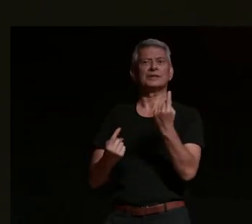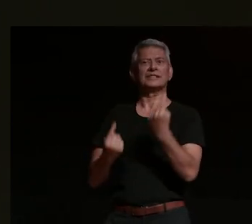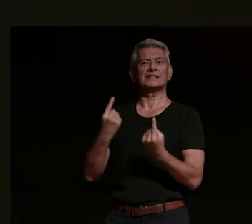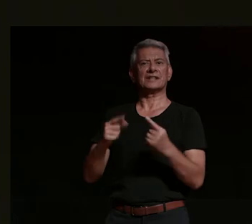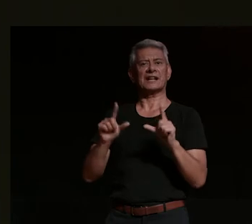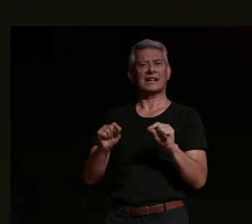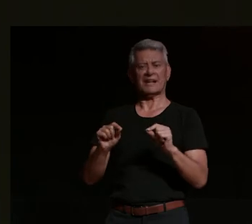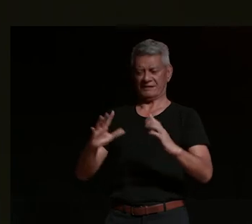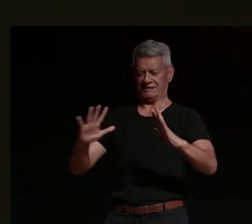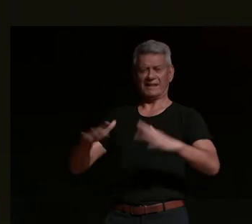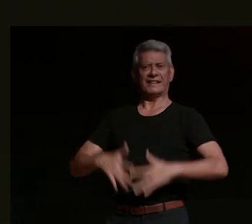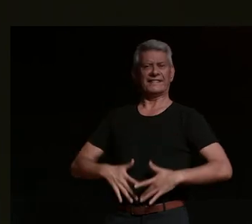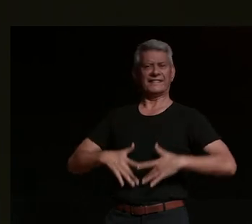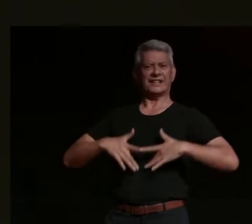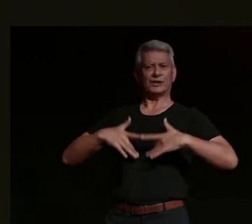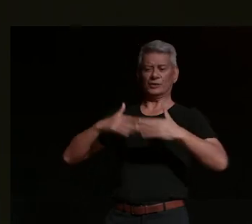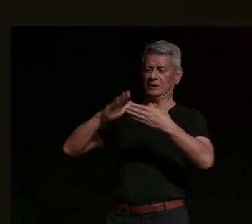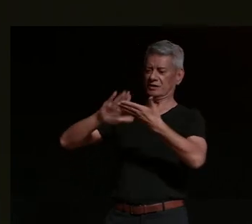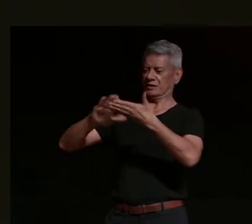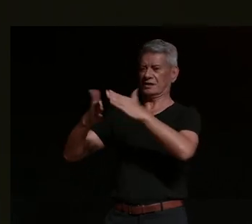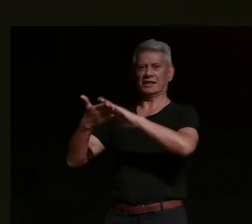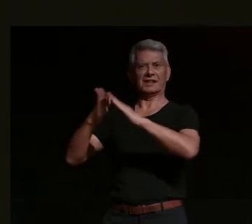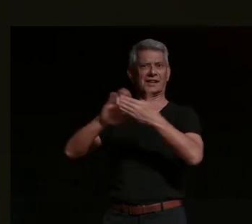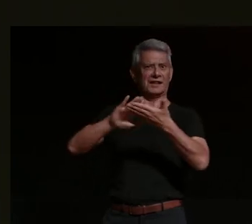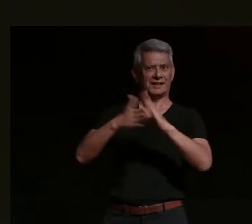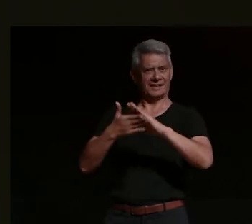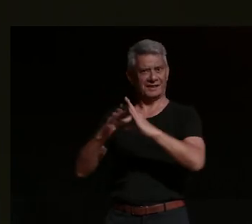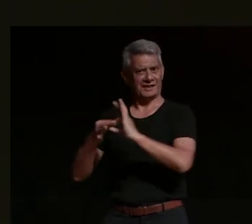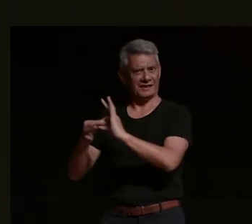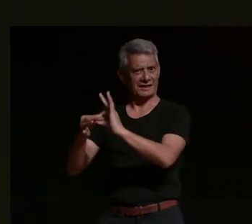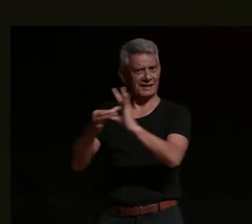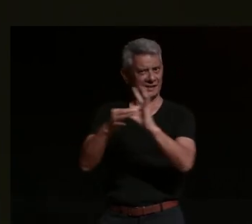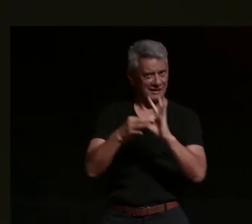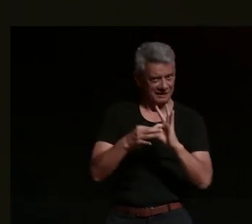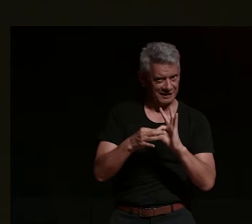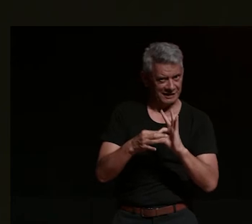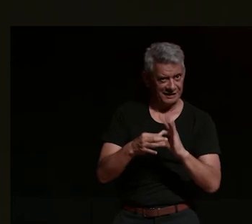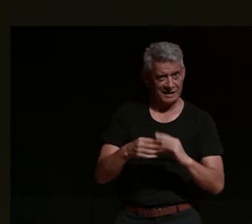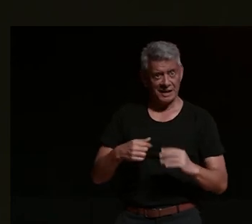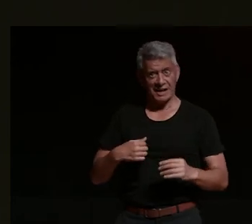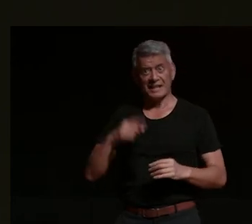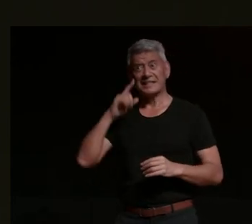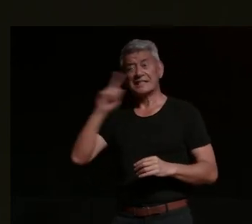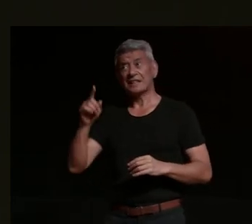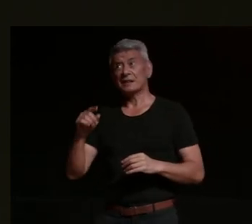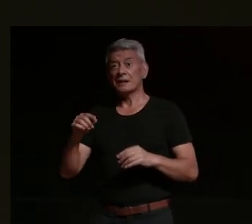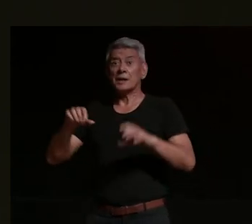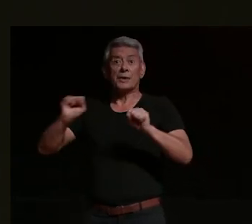community so while i said you know i don't think motorcycles move your soul i think the people do